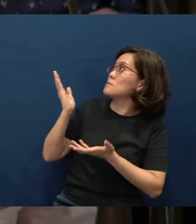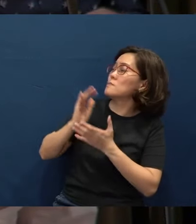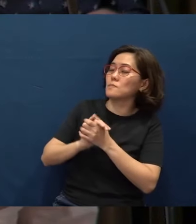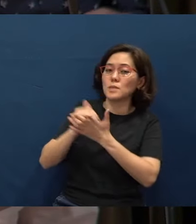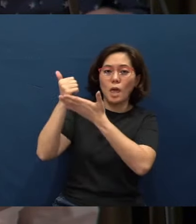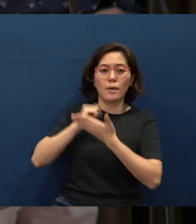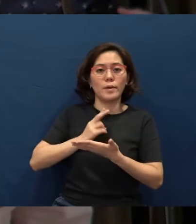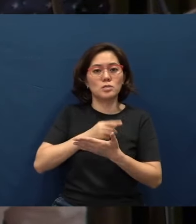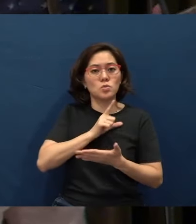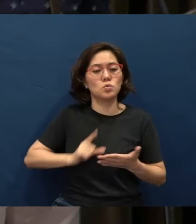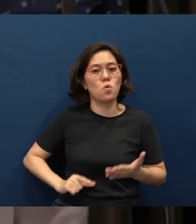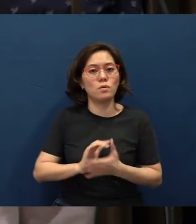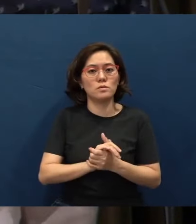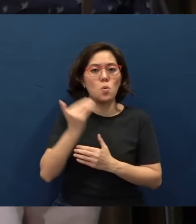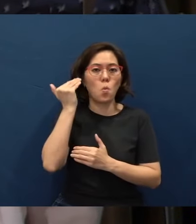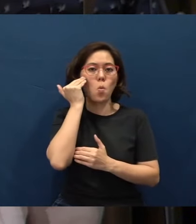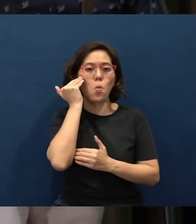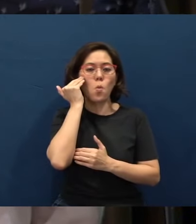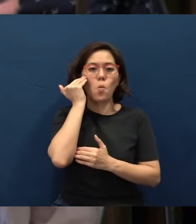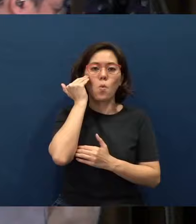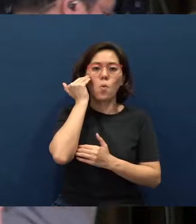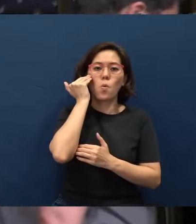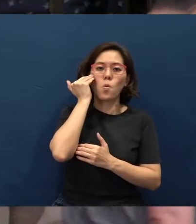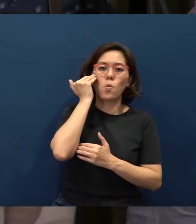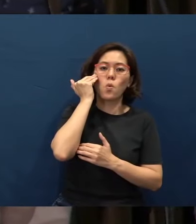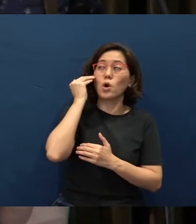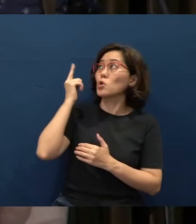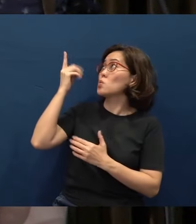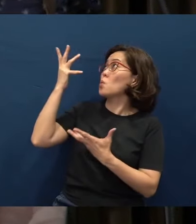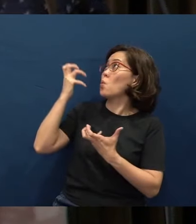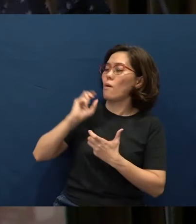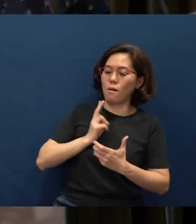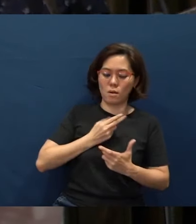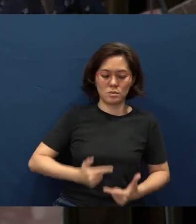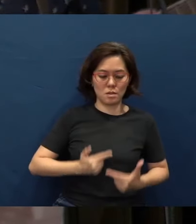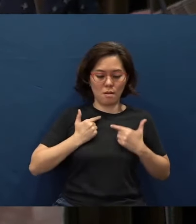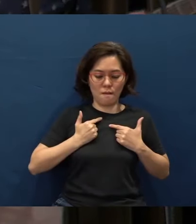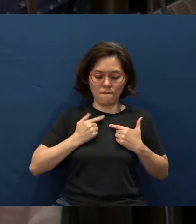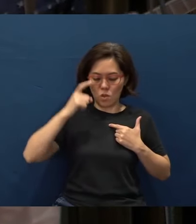Help us Lord, to know that You want us to live by wisdom